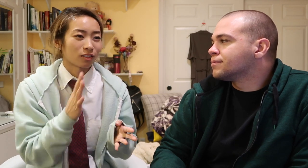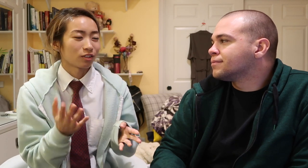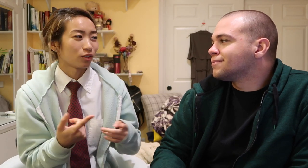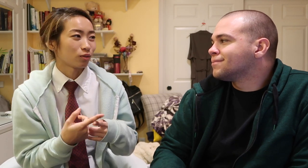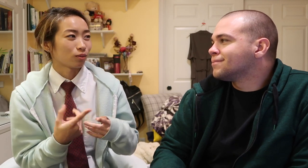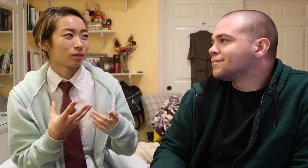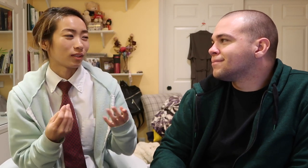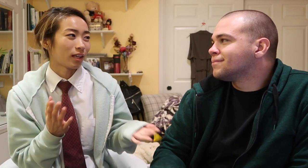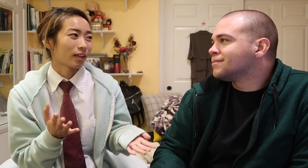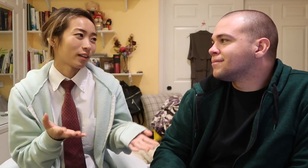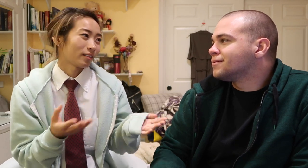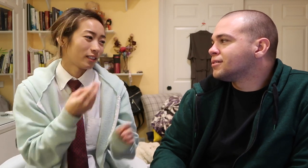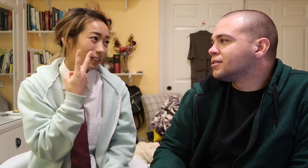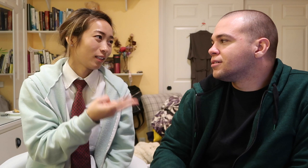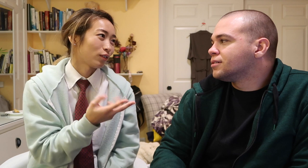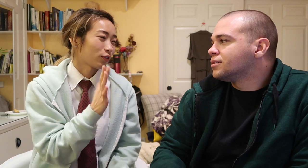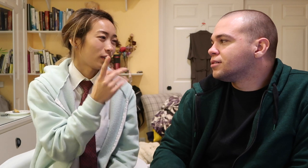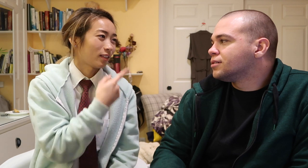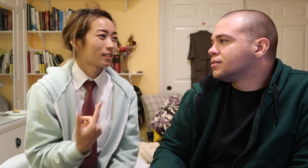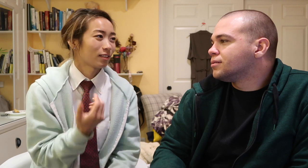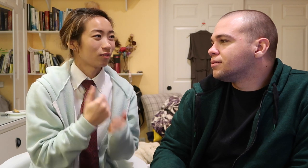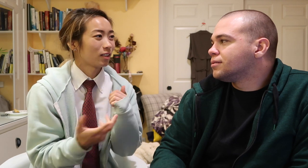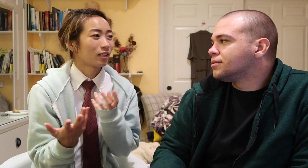to talk to and hangout with. see your face and everything